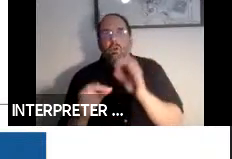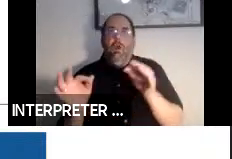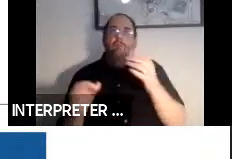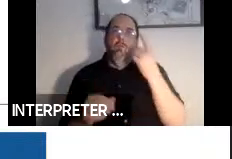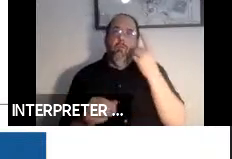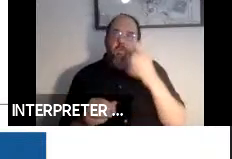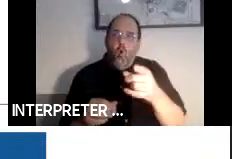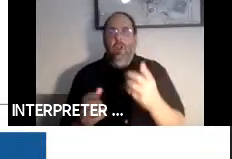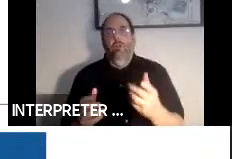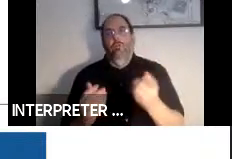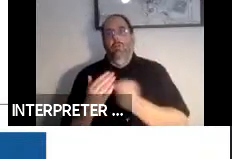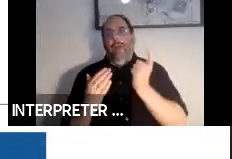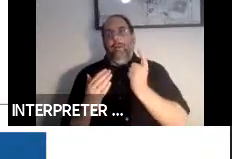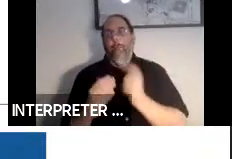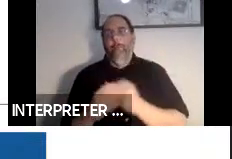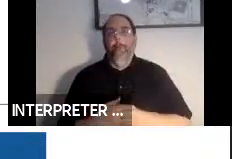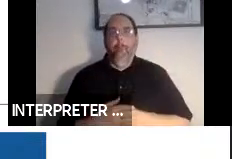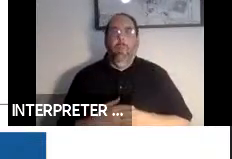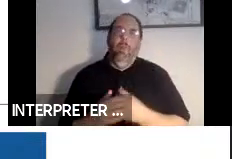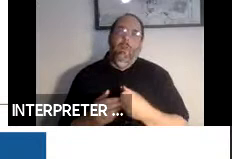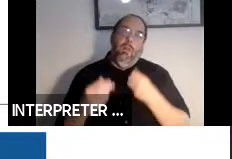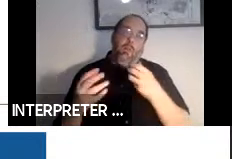Now this creates some tension because there is some